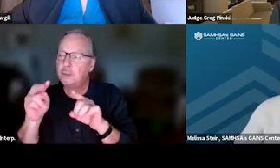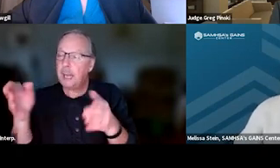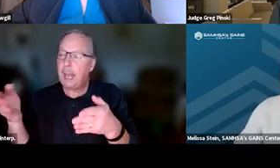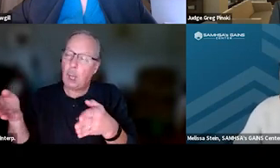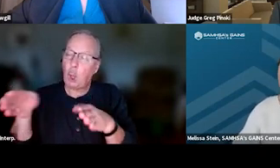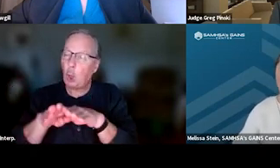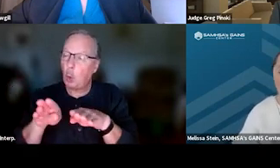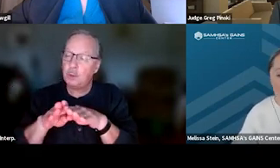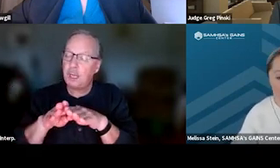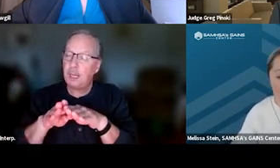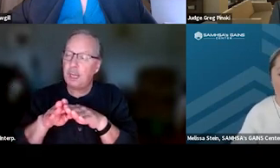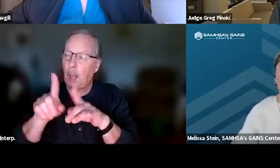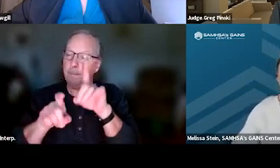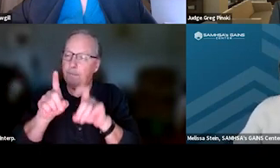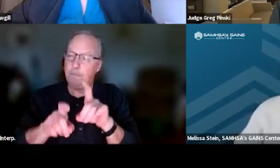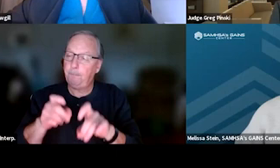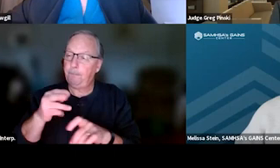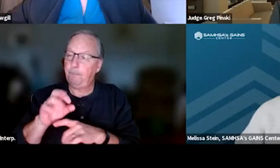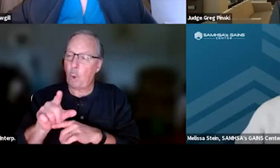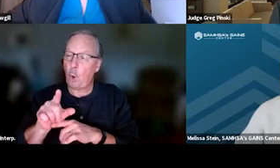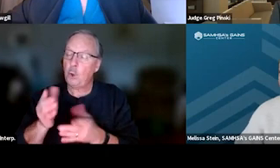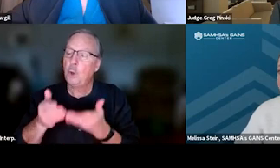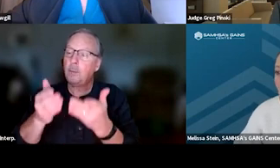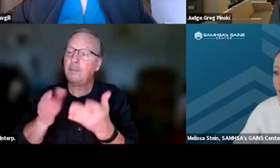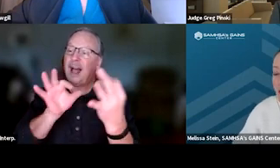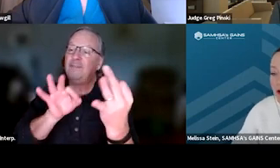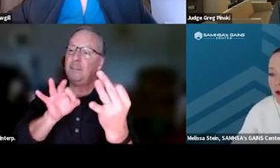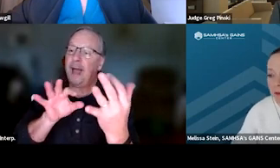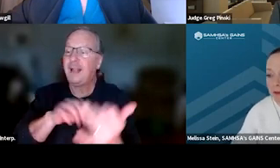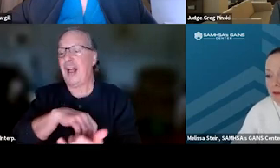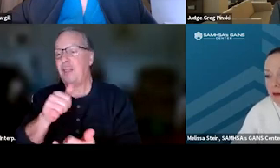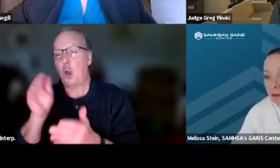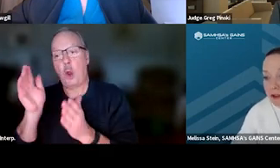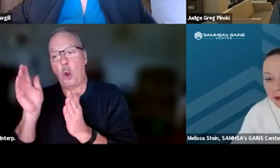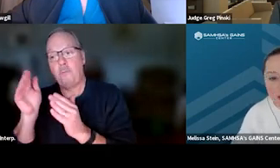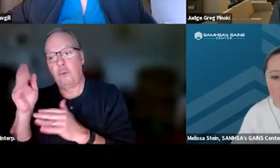where you can provide more feedback around other helpful resources